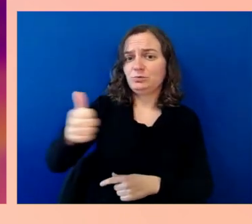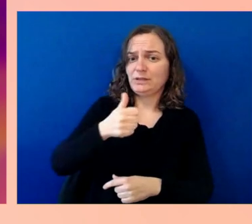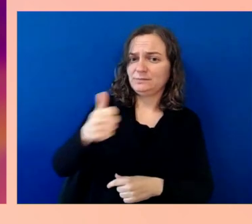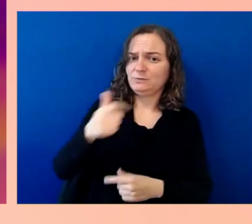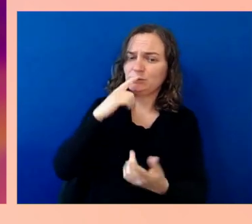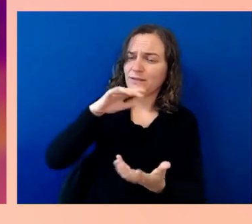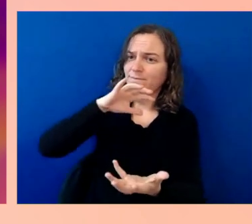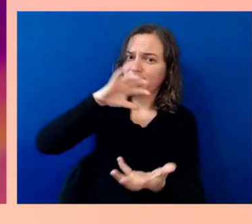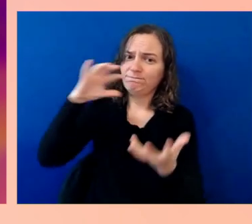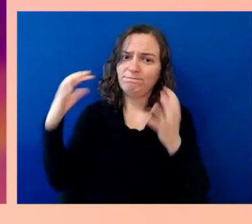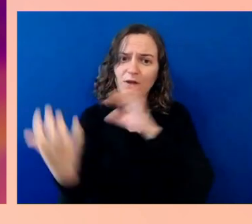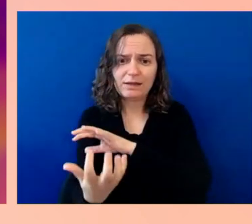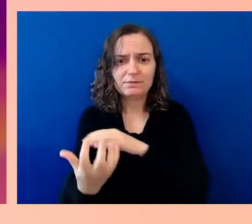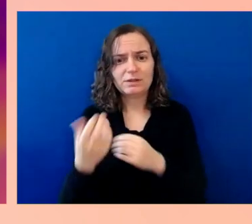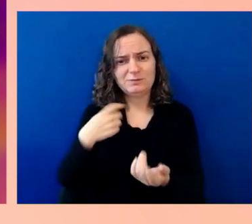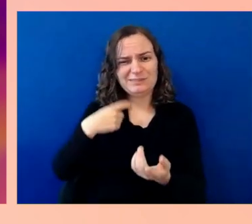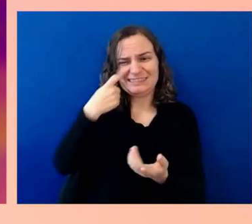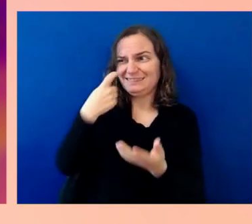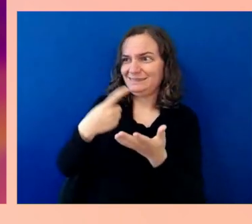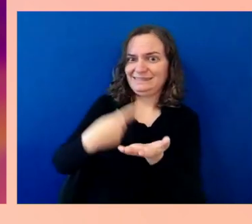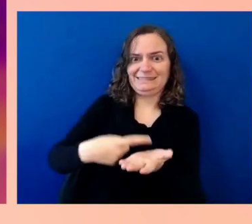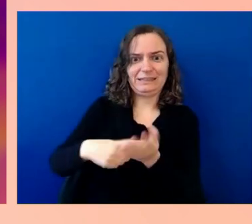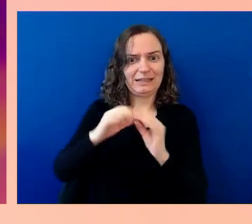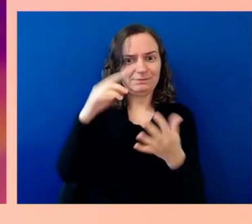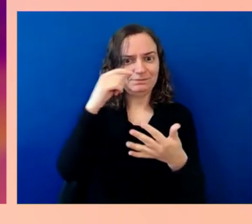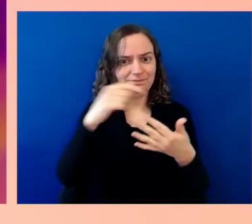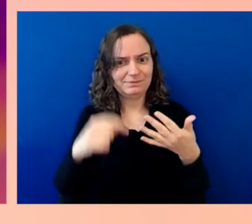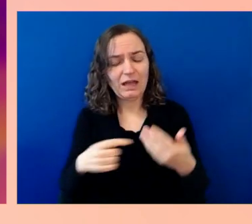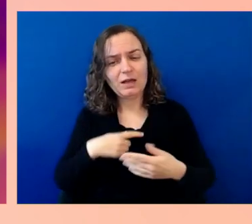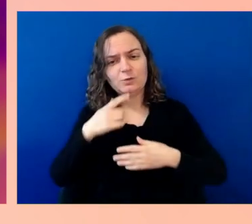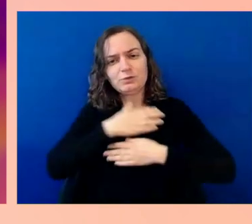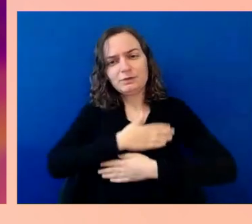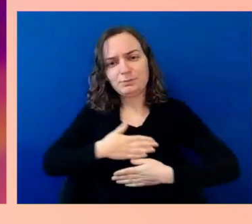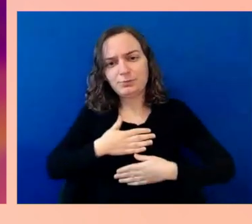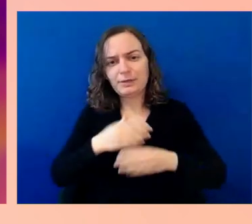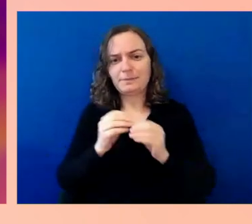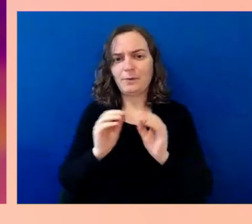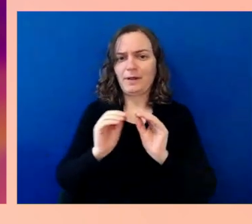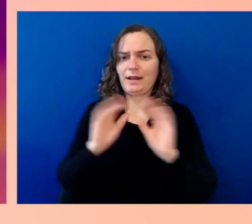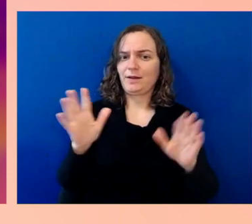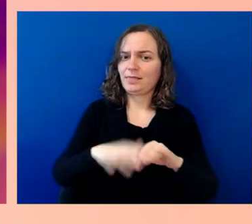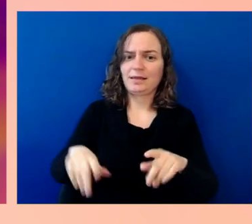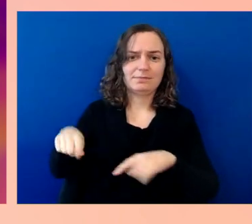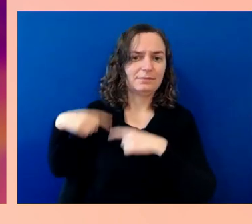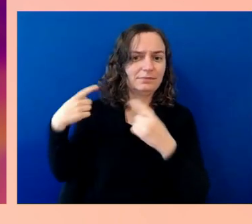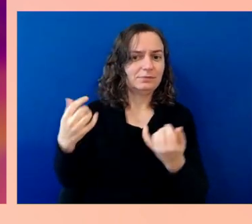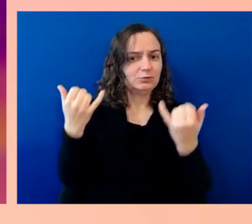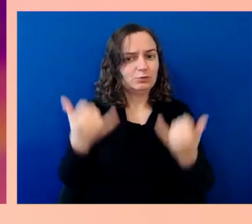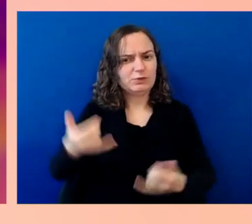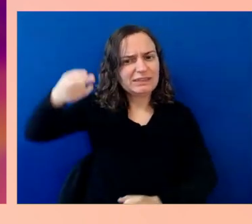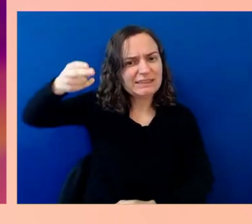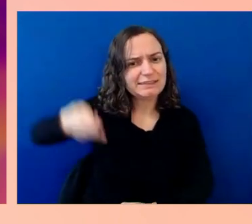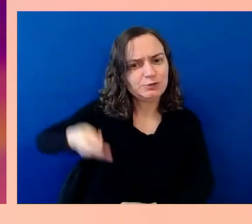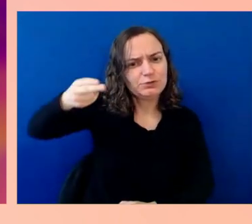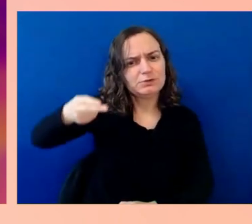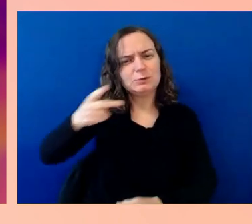today than at any point in the nation's history, the importance of serving people with disabilities, addressing the fundamental right,